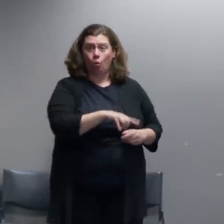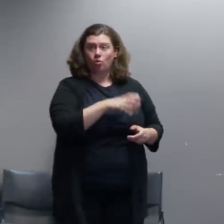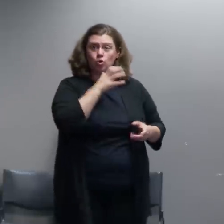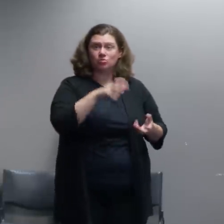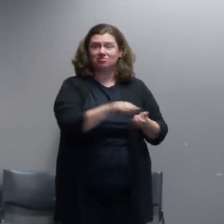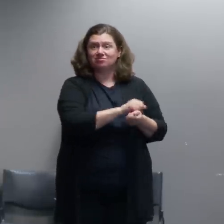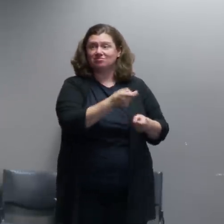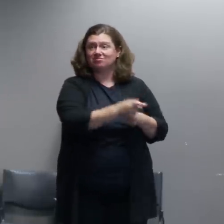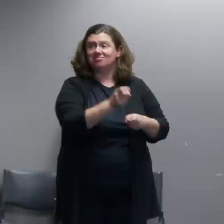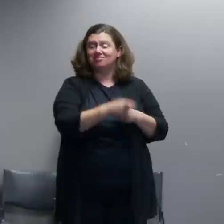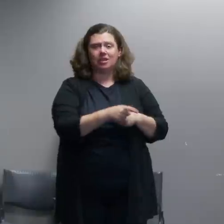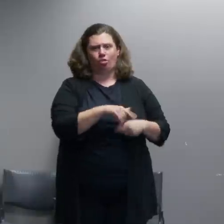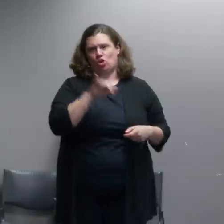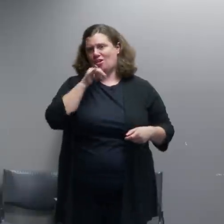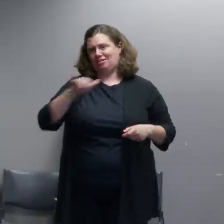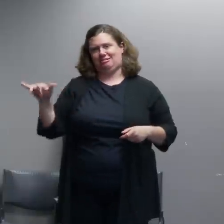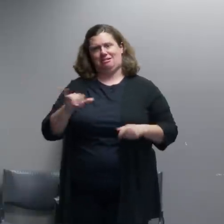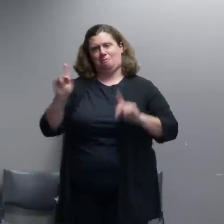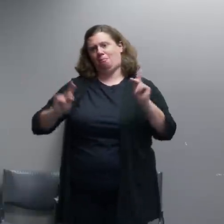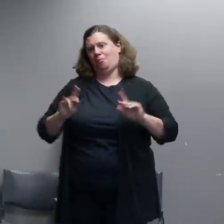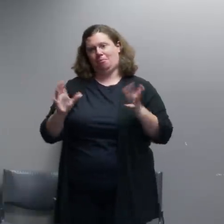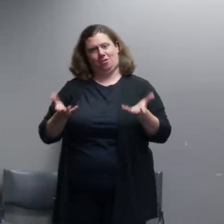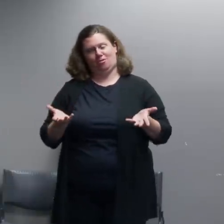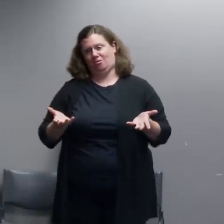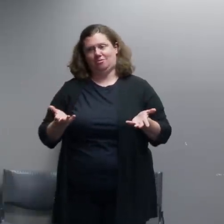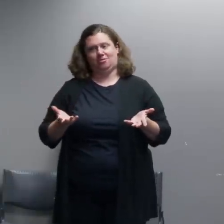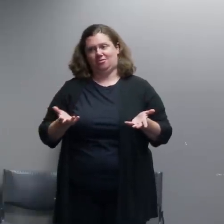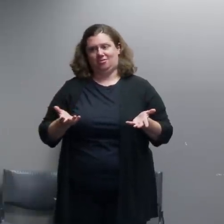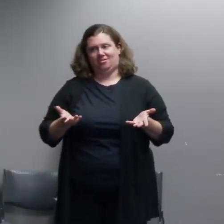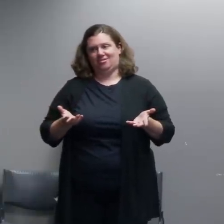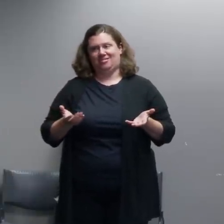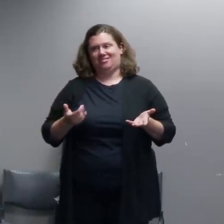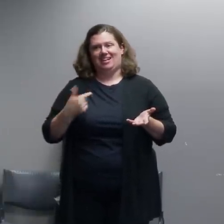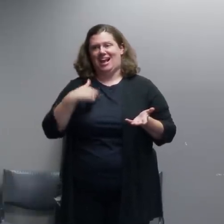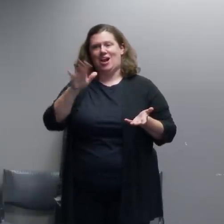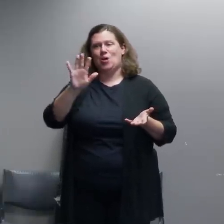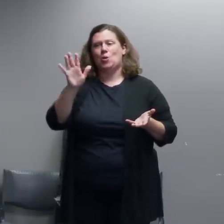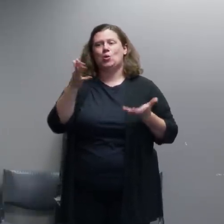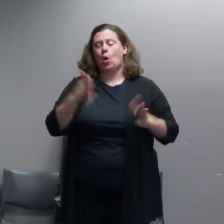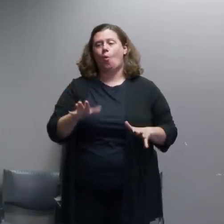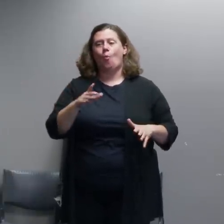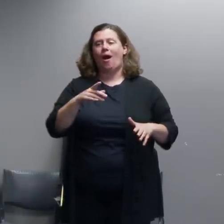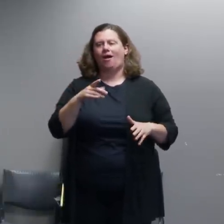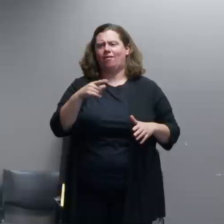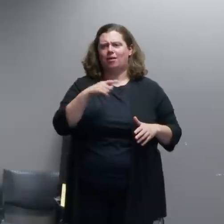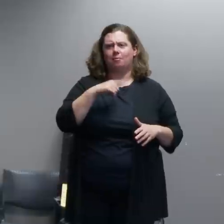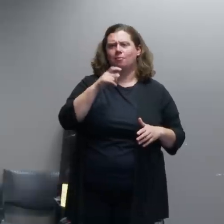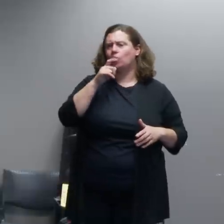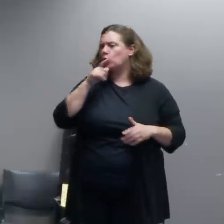and we don't want to facilitate the loss of that message about social